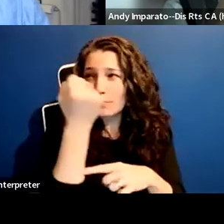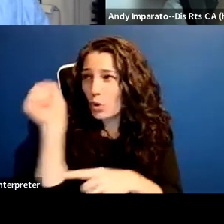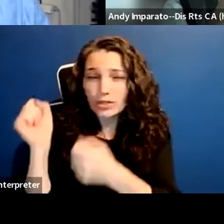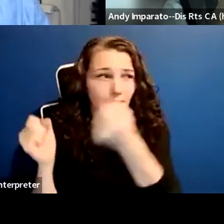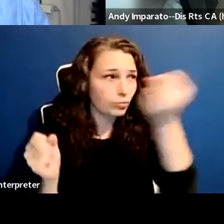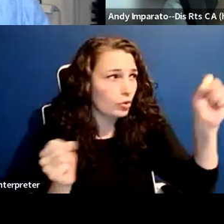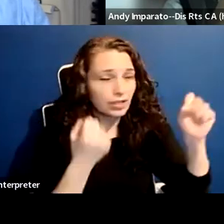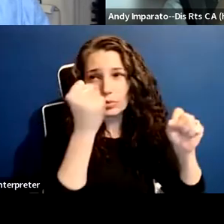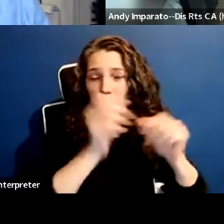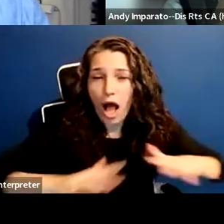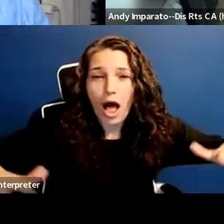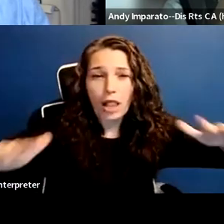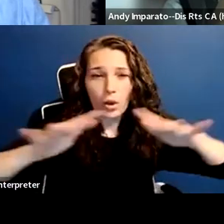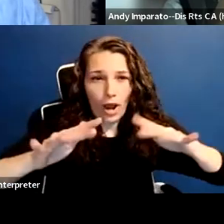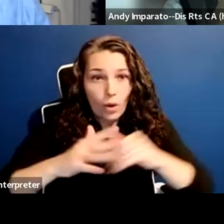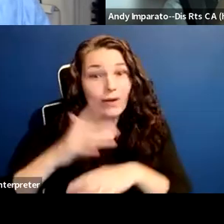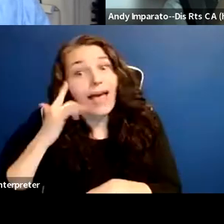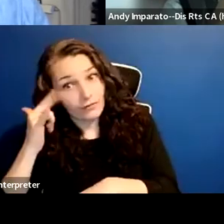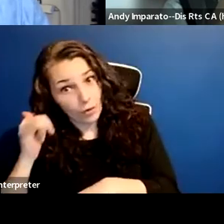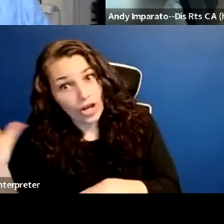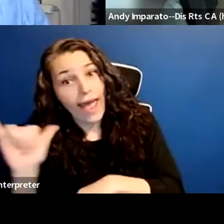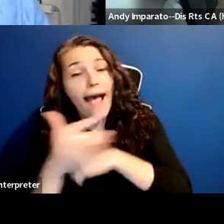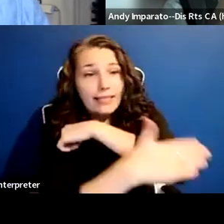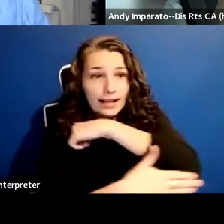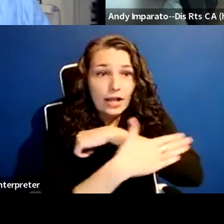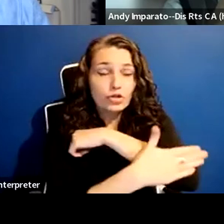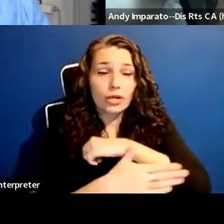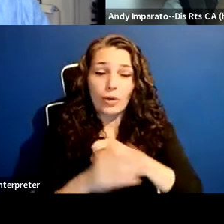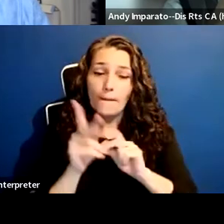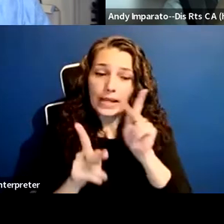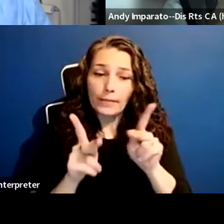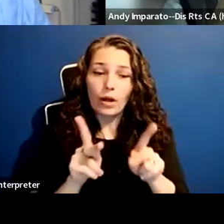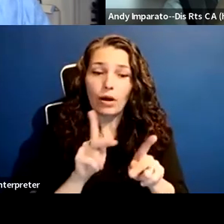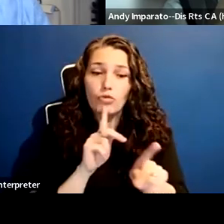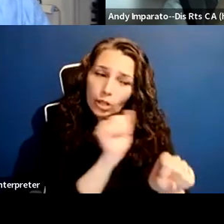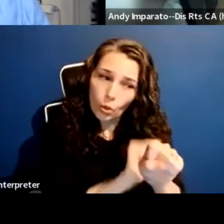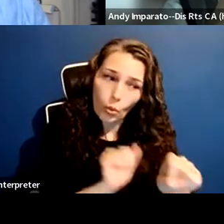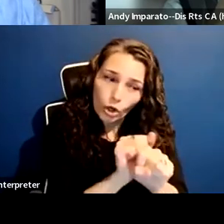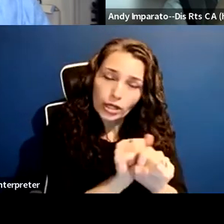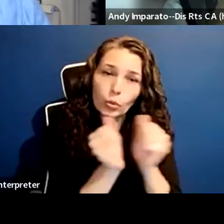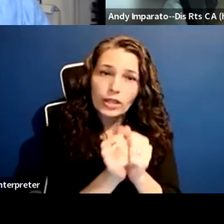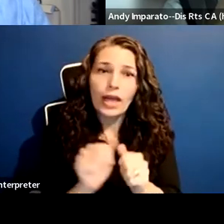people are really working with LACCD to allow them to understand